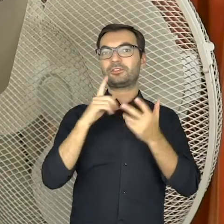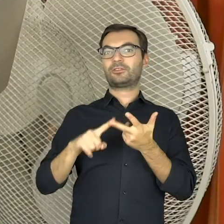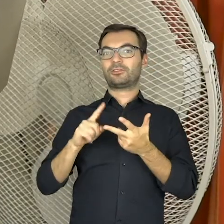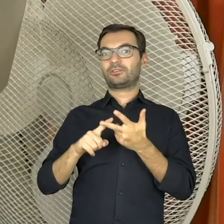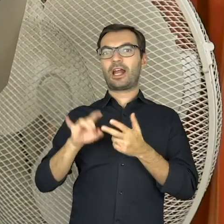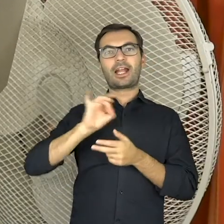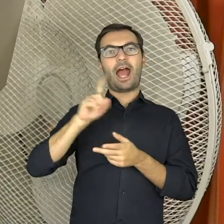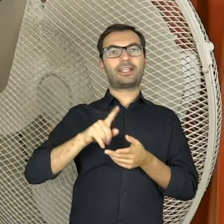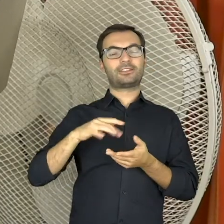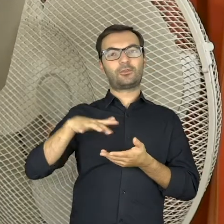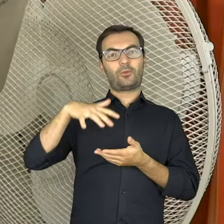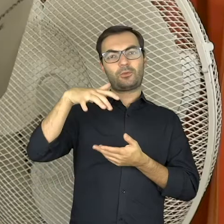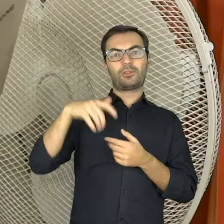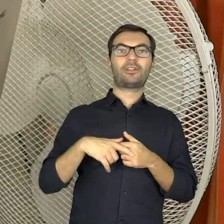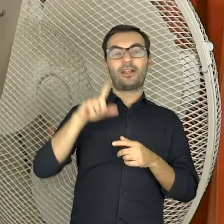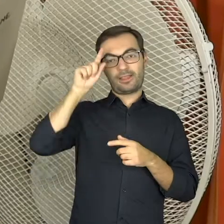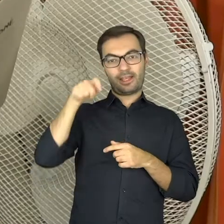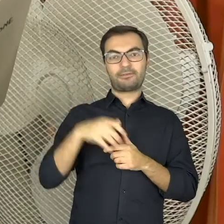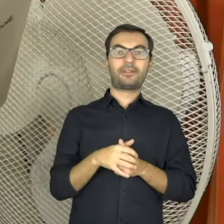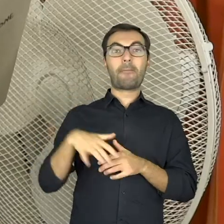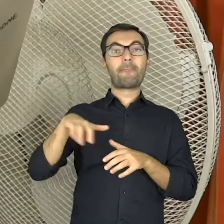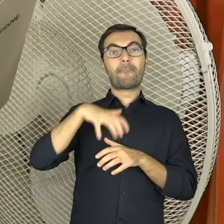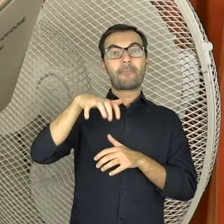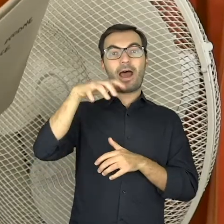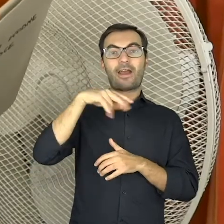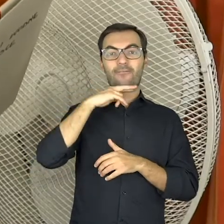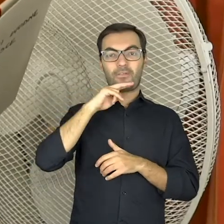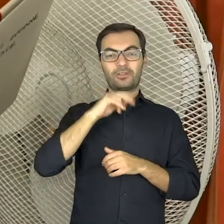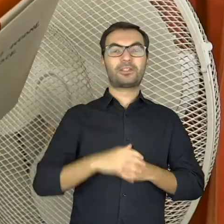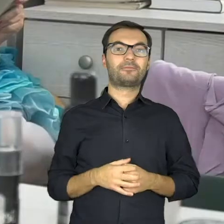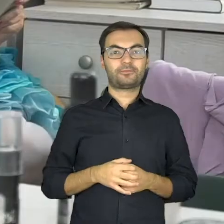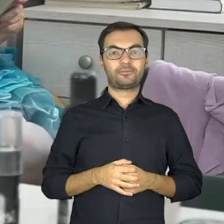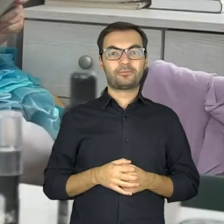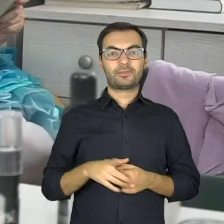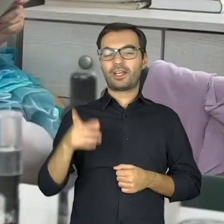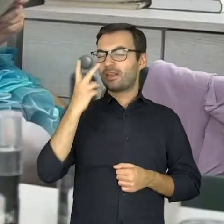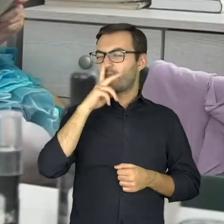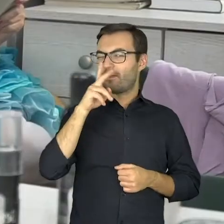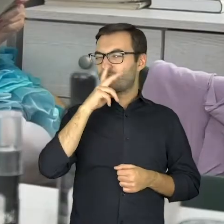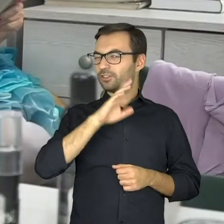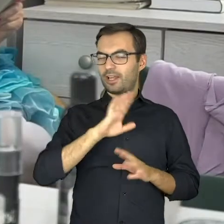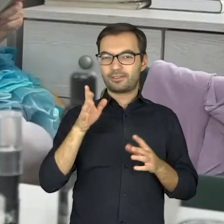or a gas which is called water vapor. It’s invisible.